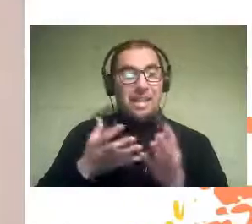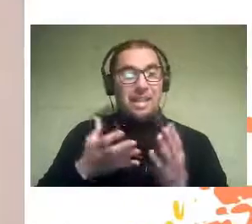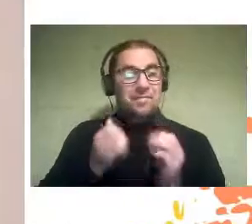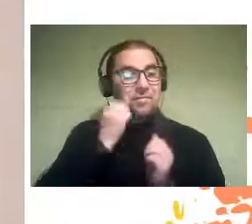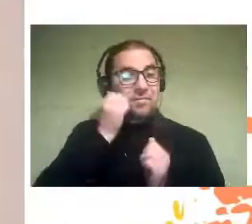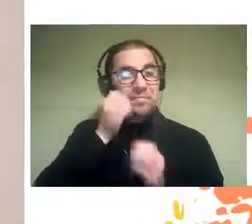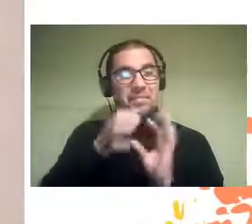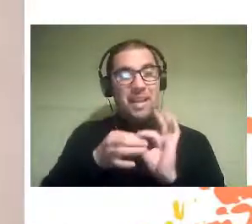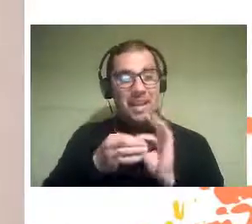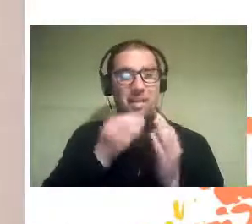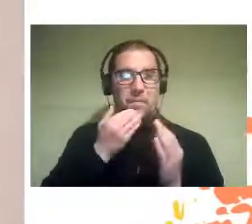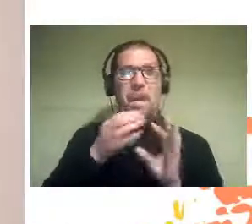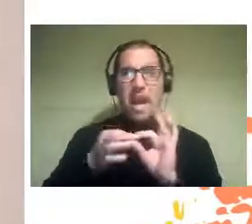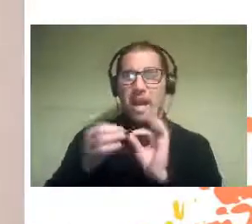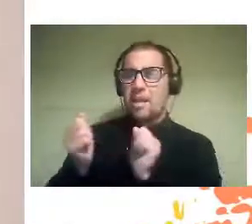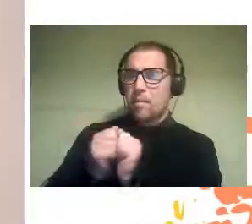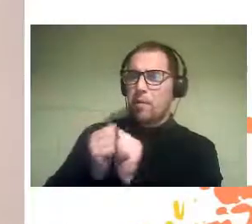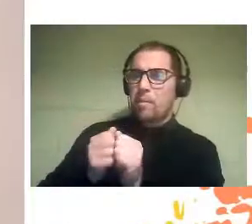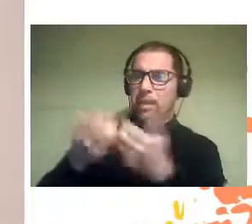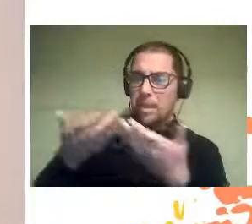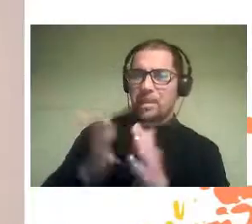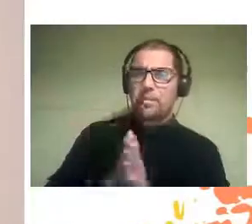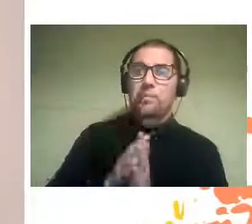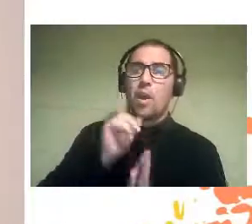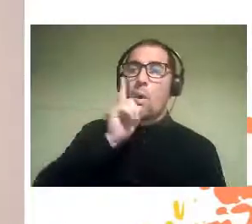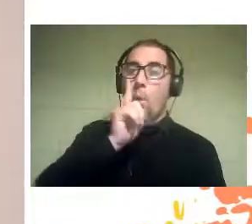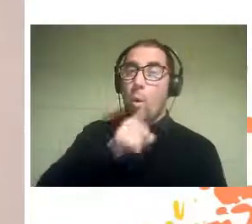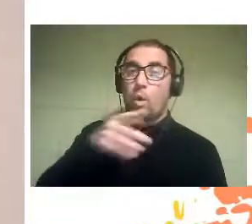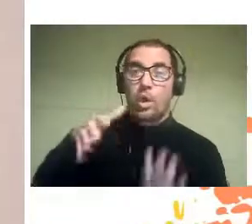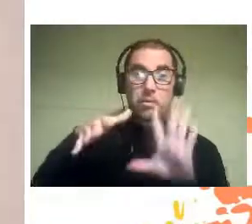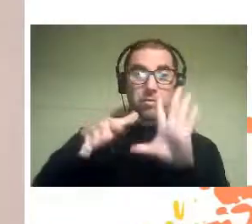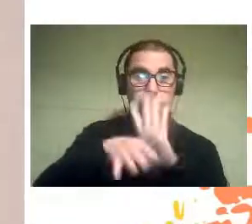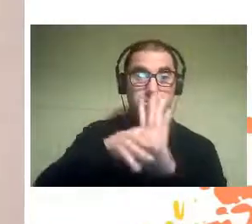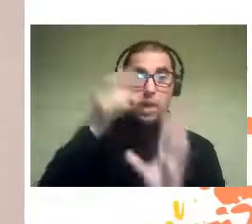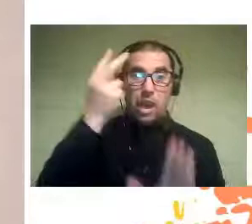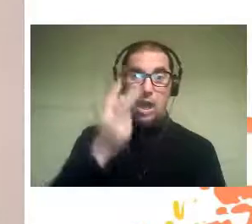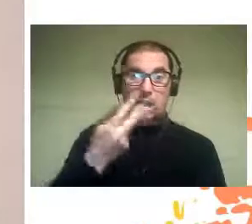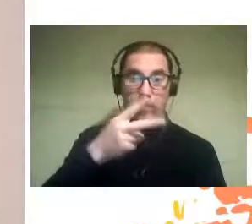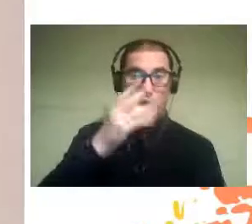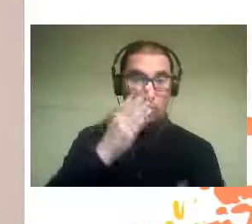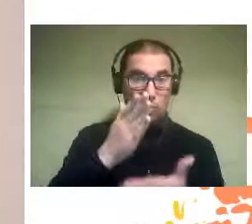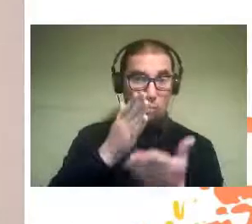Thank you for joining us in this last day of Artifice your house,